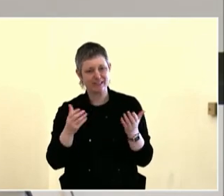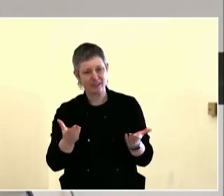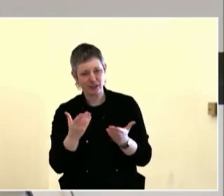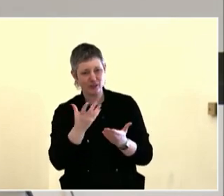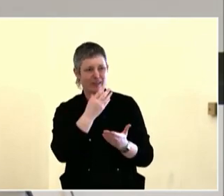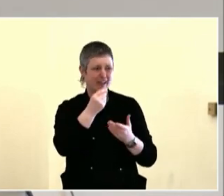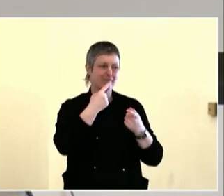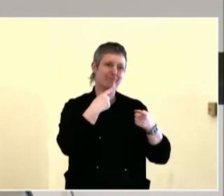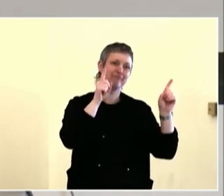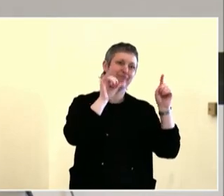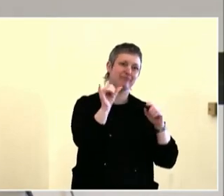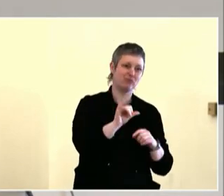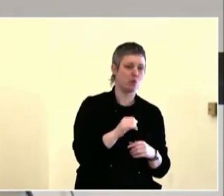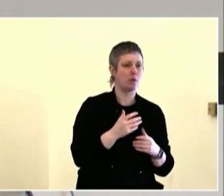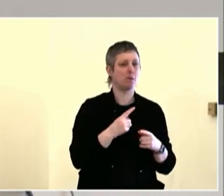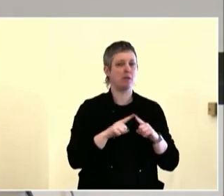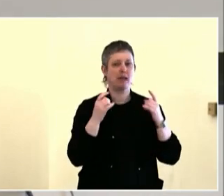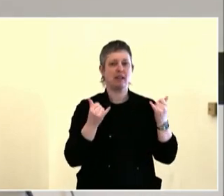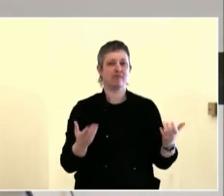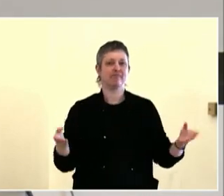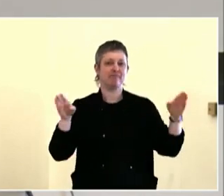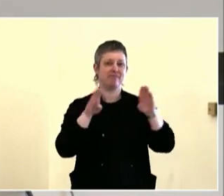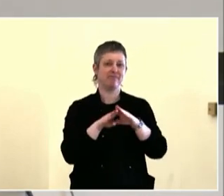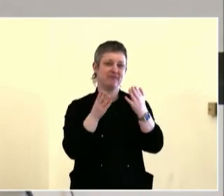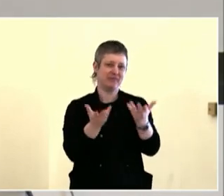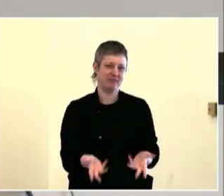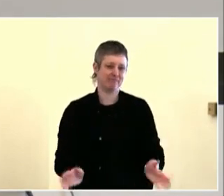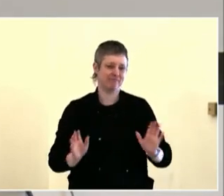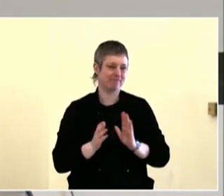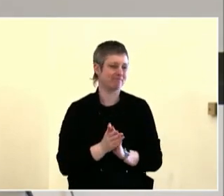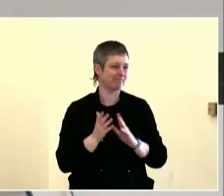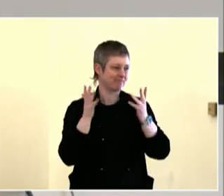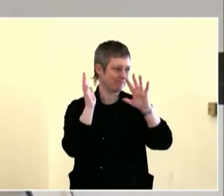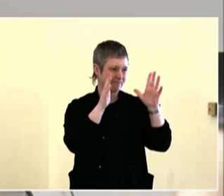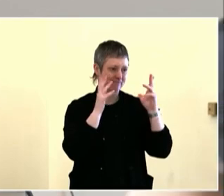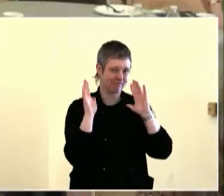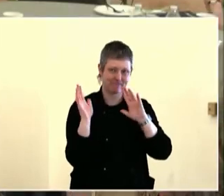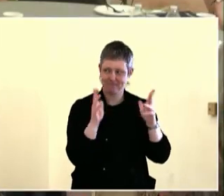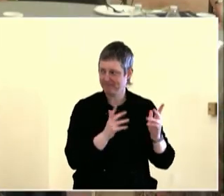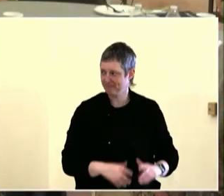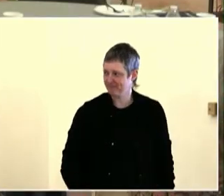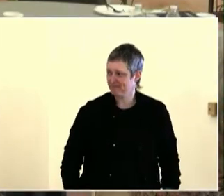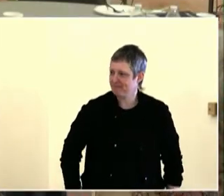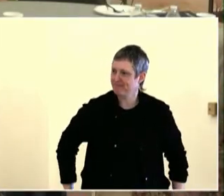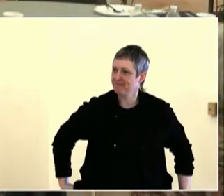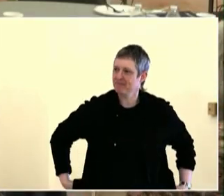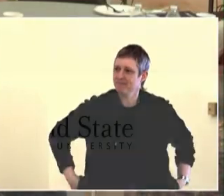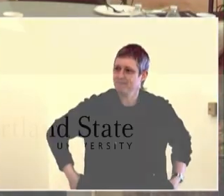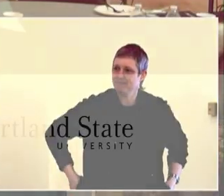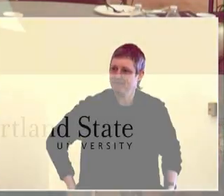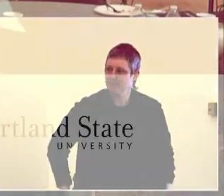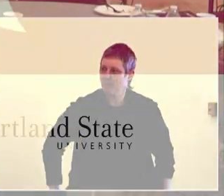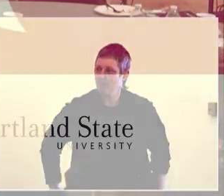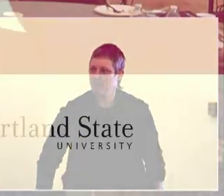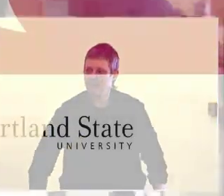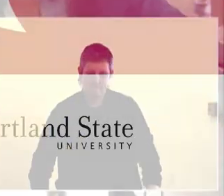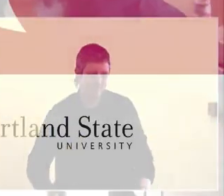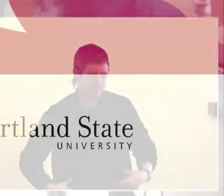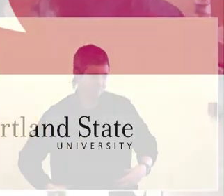made up of people from each of these institutions. It's not just neighborhoods going to neighborhood college, it's government going to